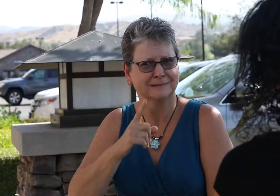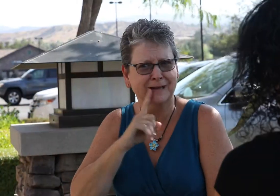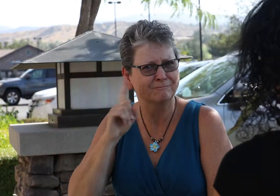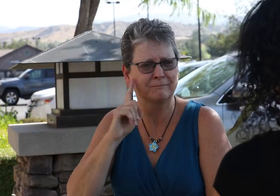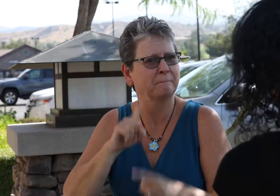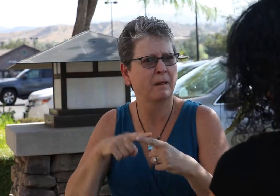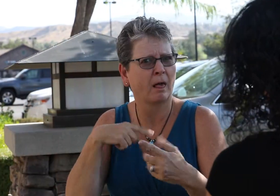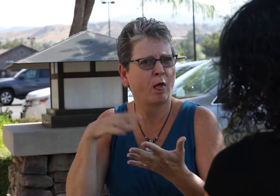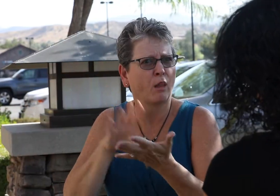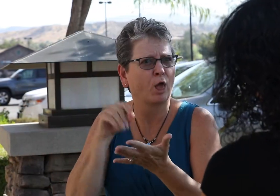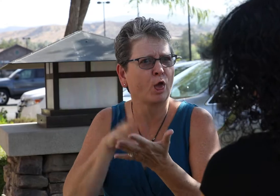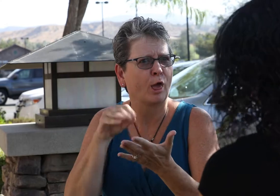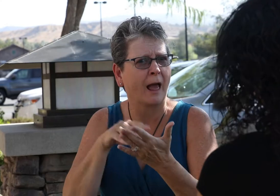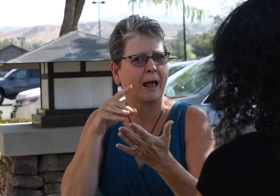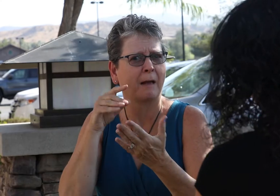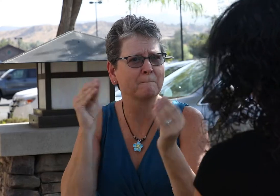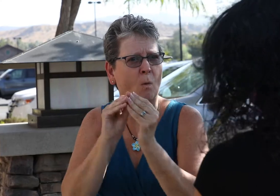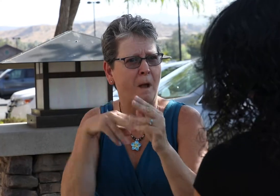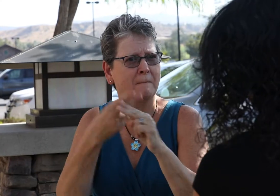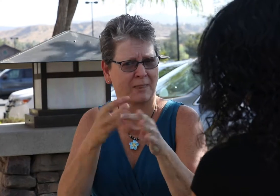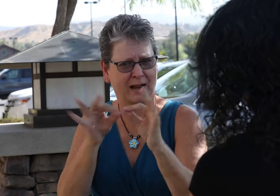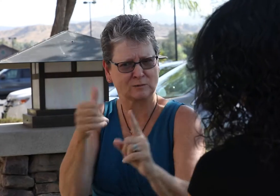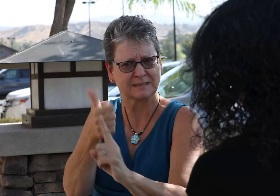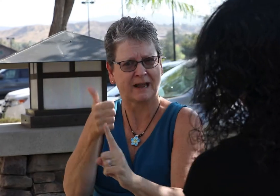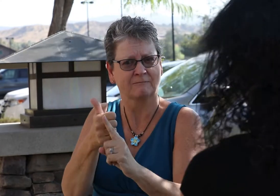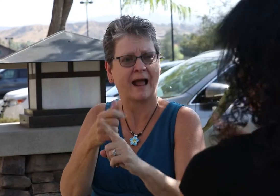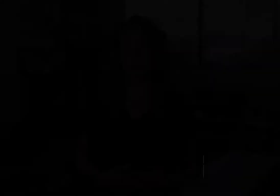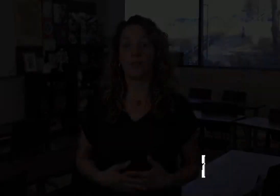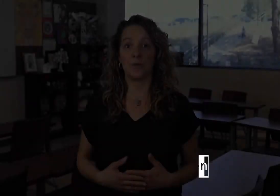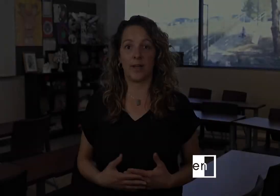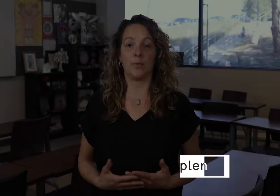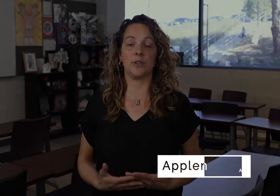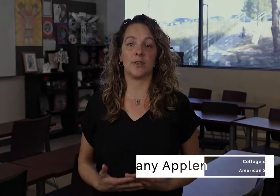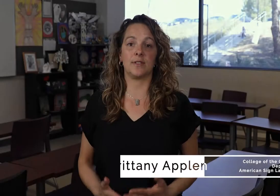American Sign Language is a beautiful language. It's also a language that's